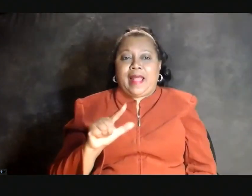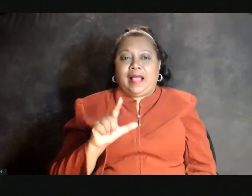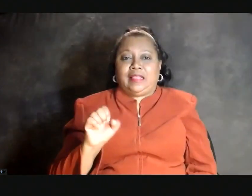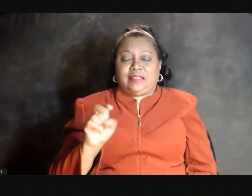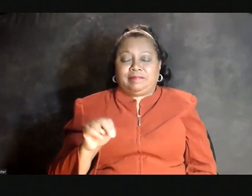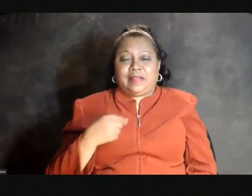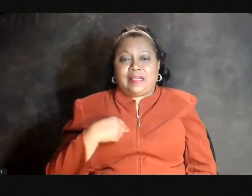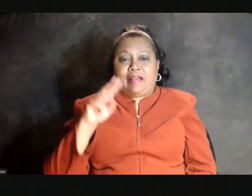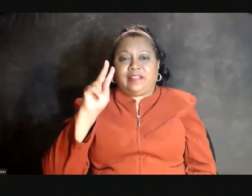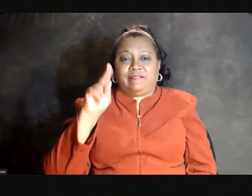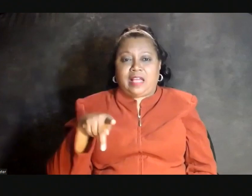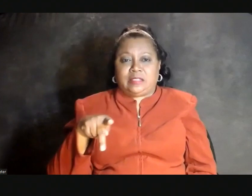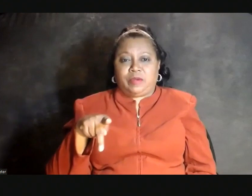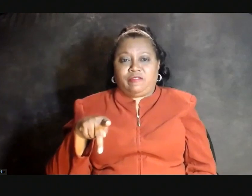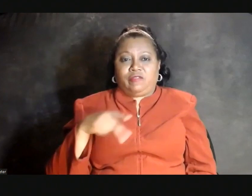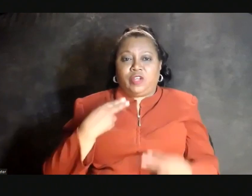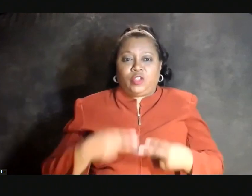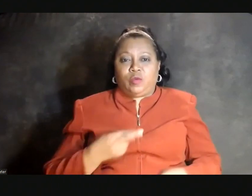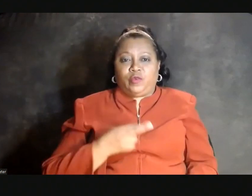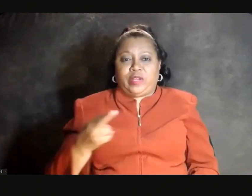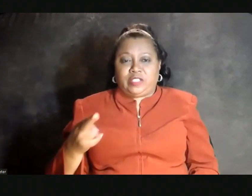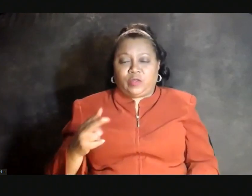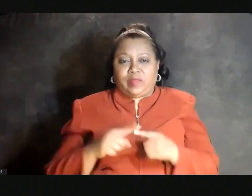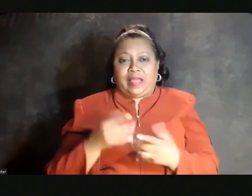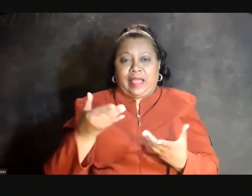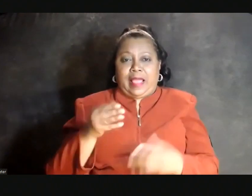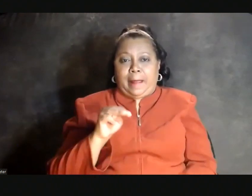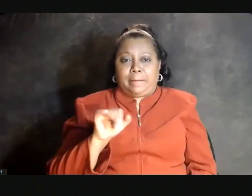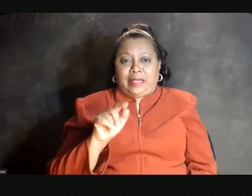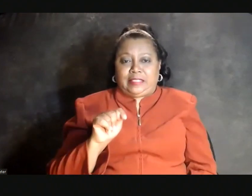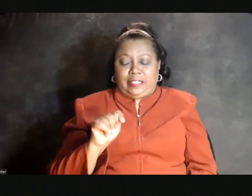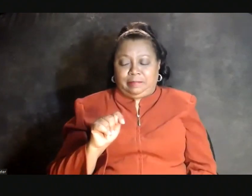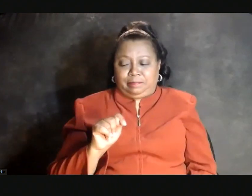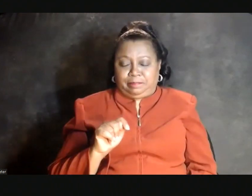and I'm the vice president for human resources at MIT.